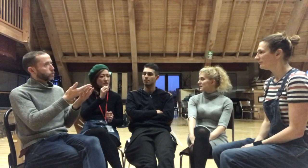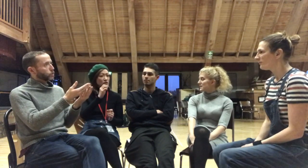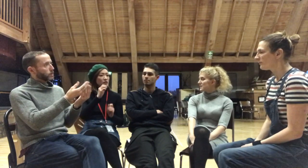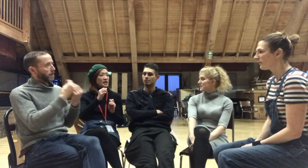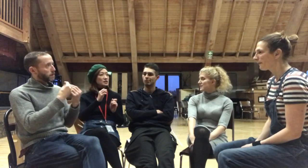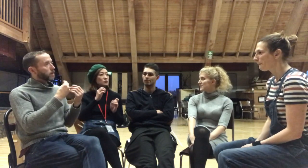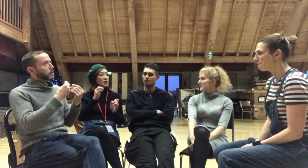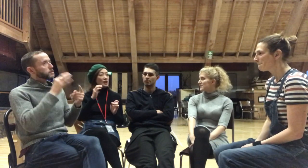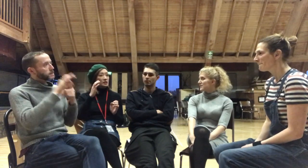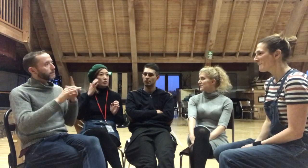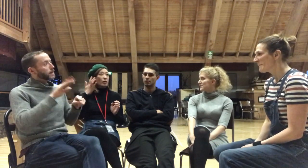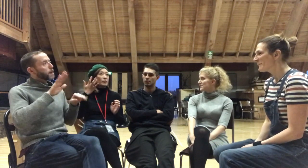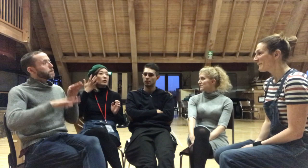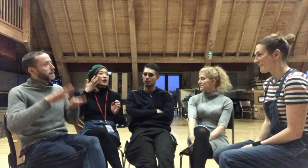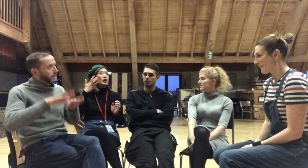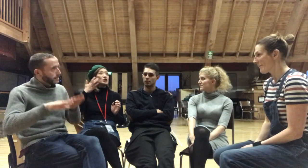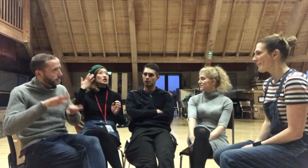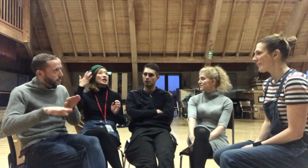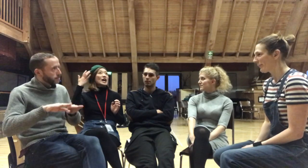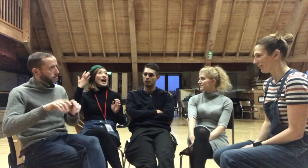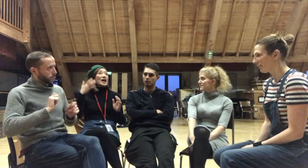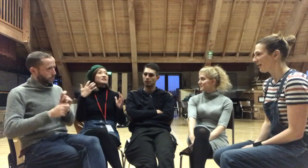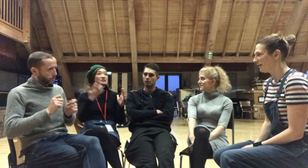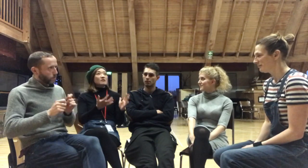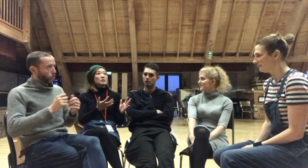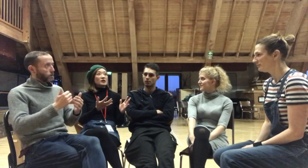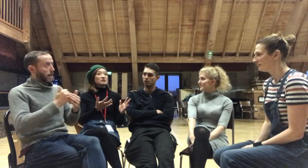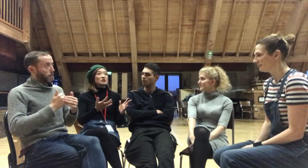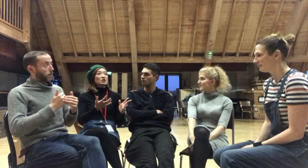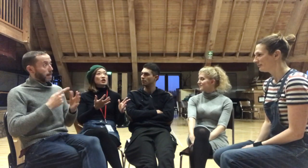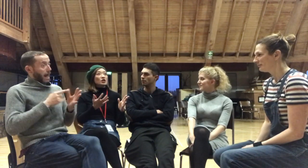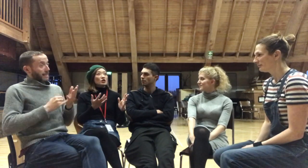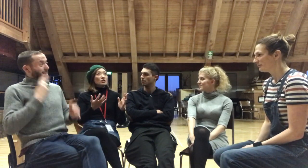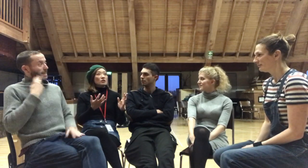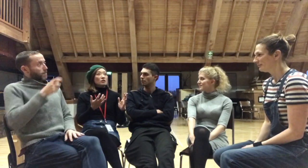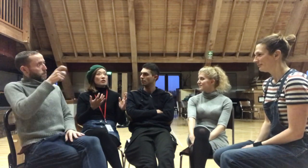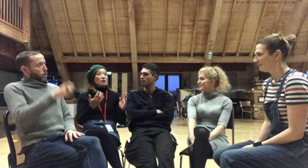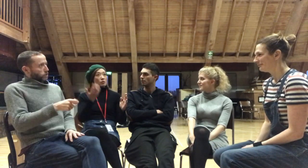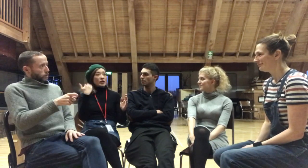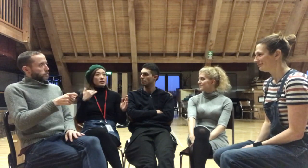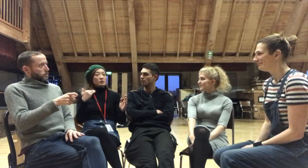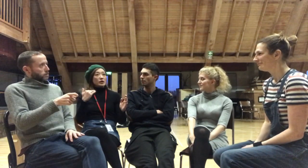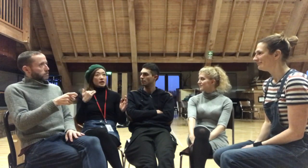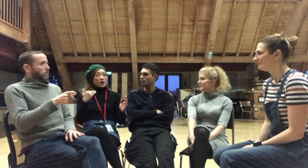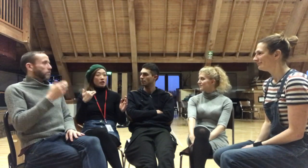of things that would actually be quite good as a Deaf person when a hearing